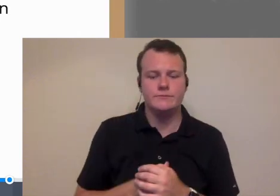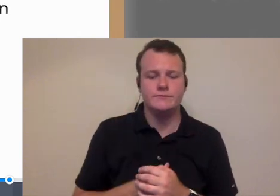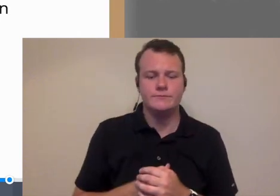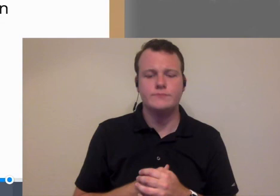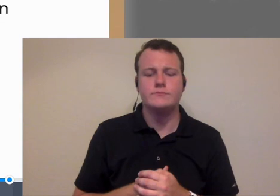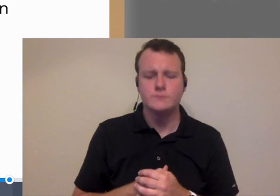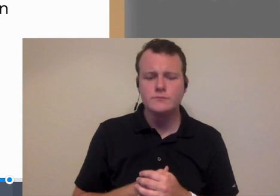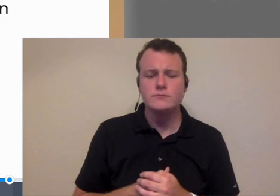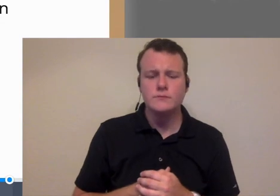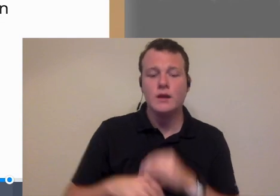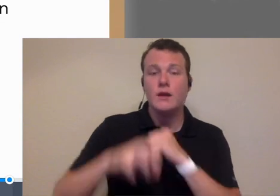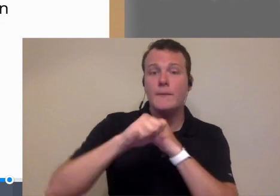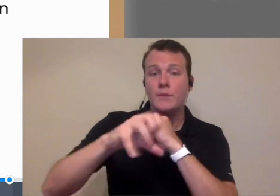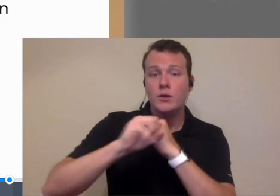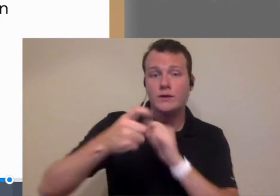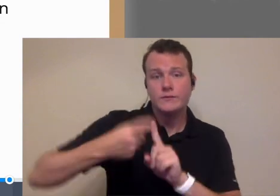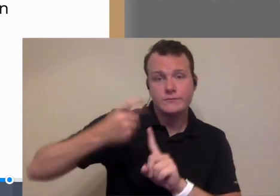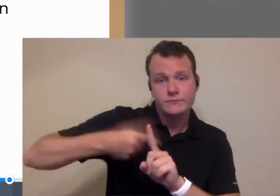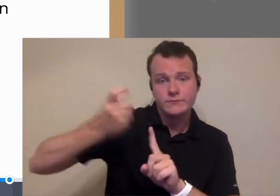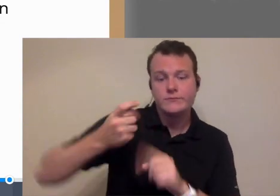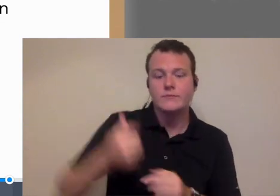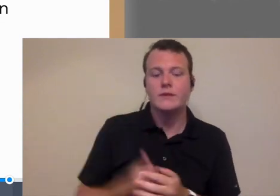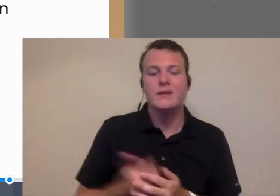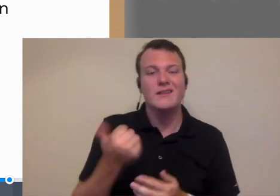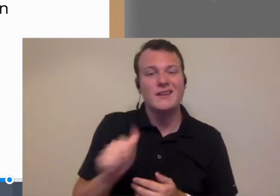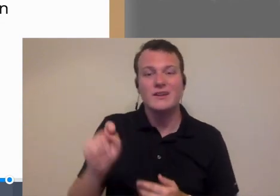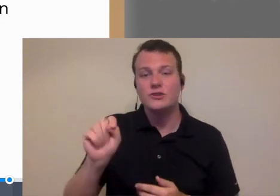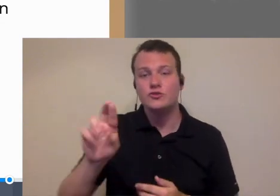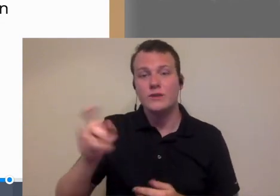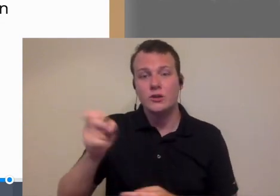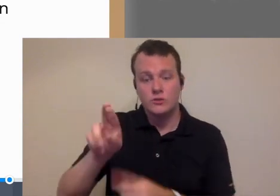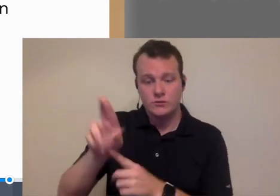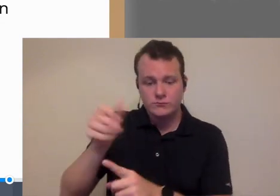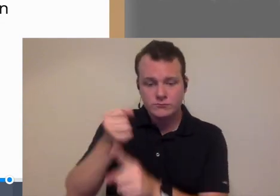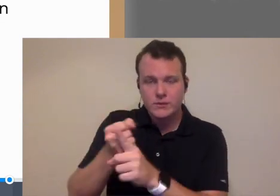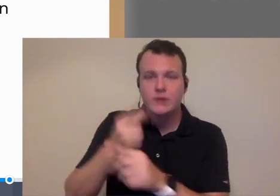so having triggers within any system that you use that can routinely reach